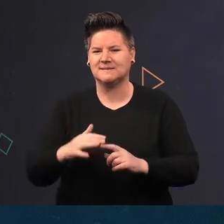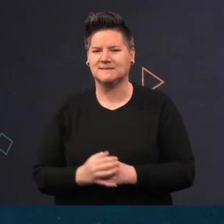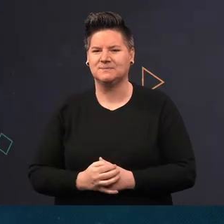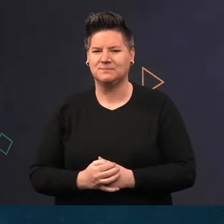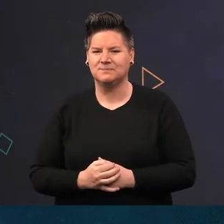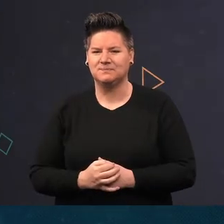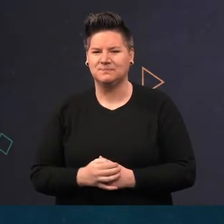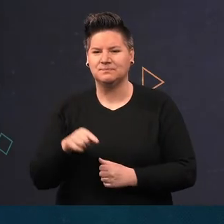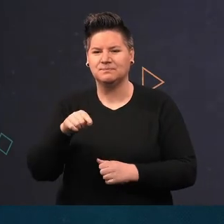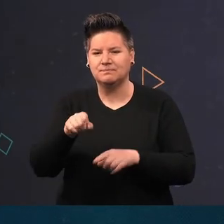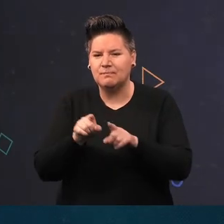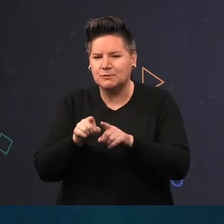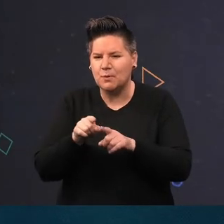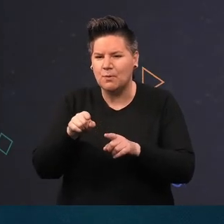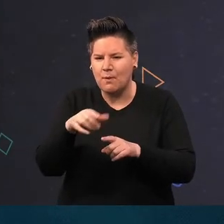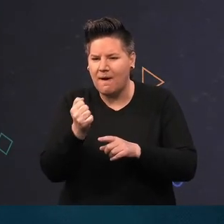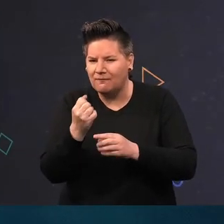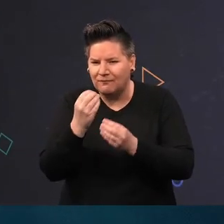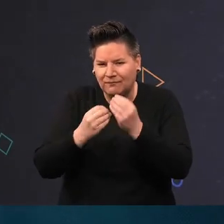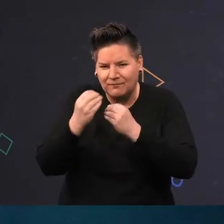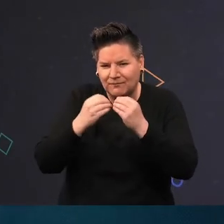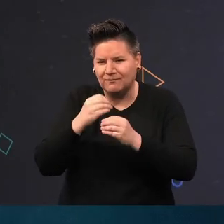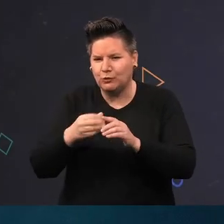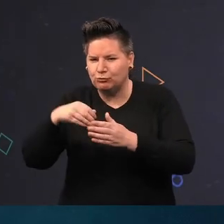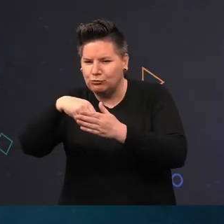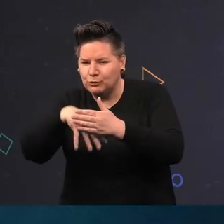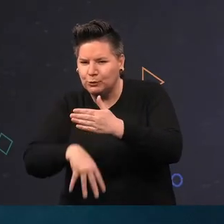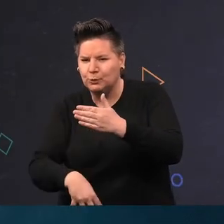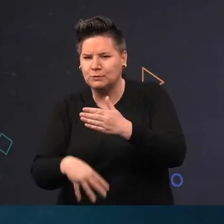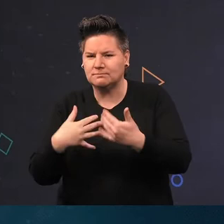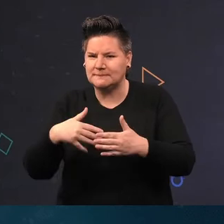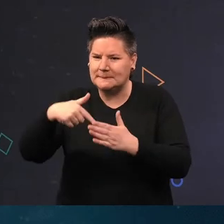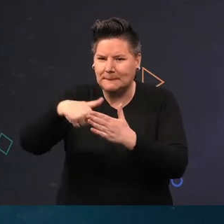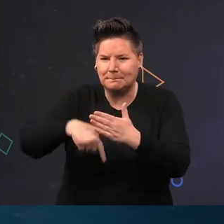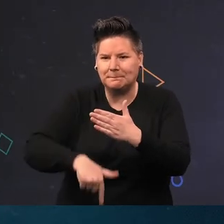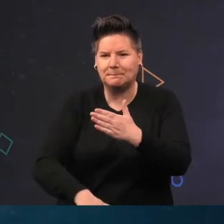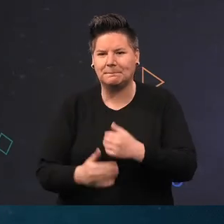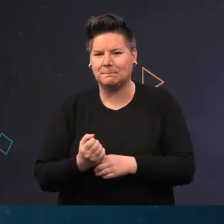and nursery cover and small animals graze on them. The roots penetrate deep into the